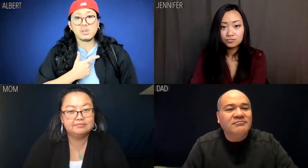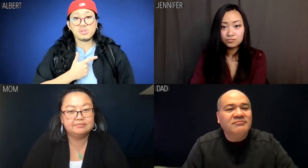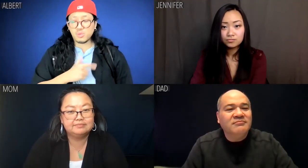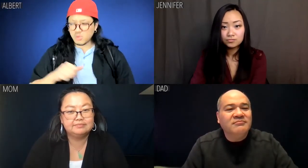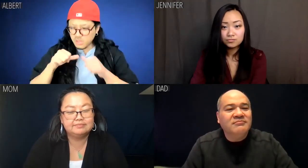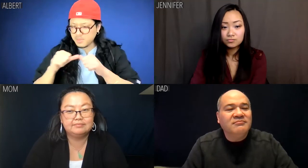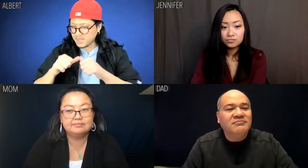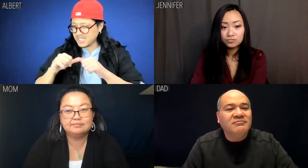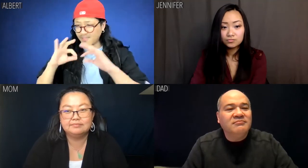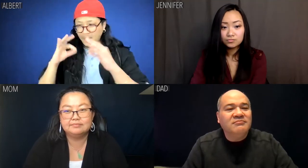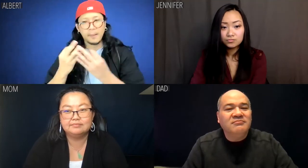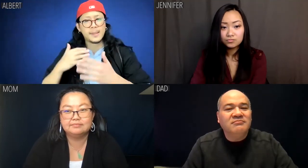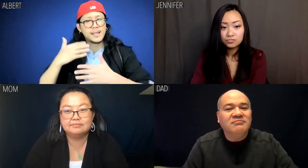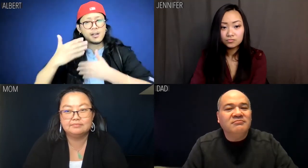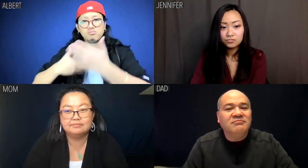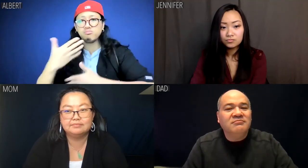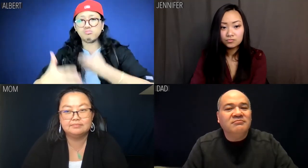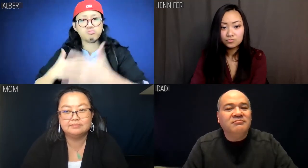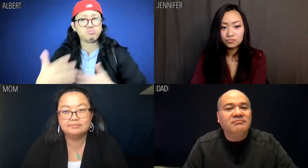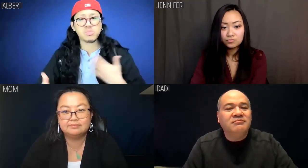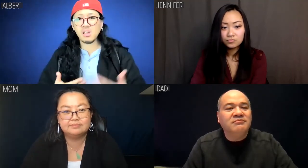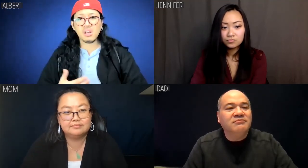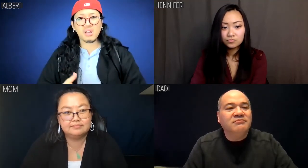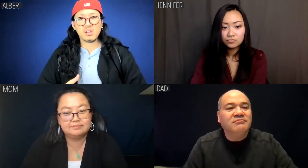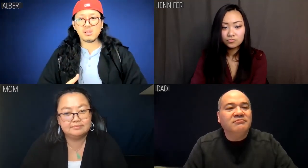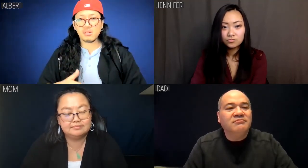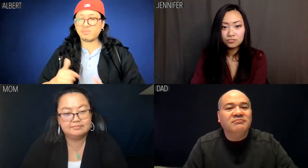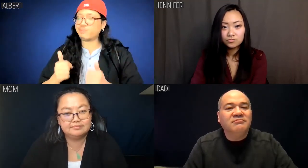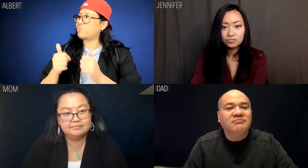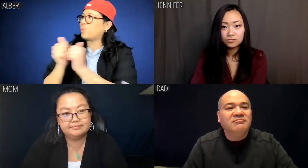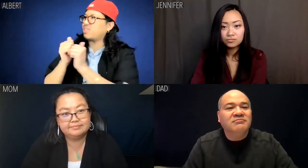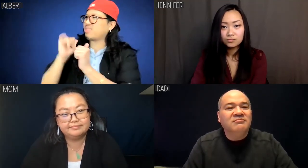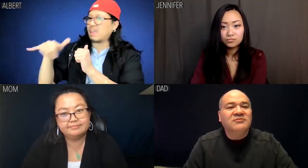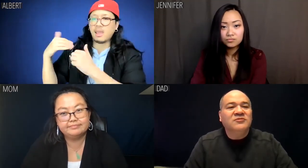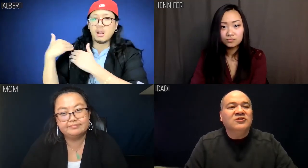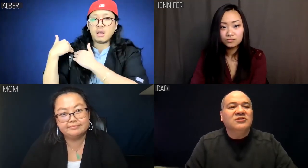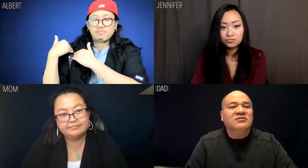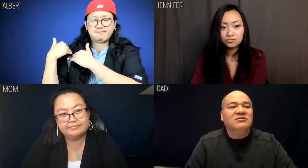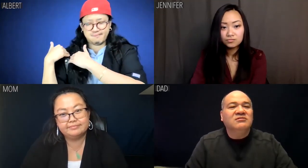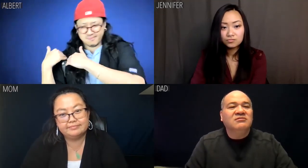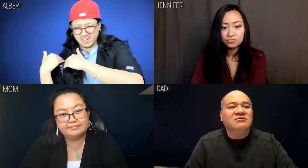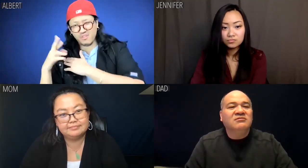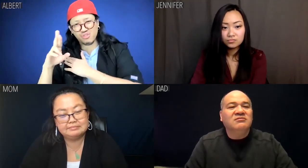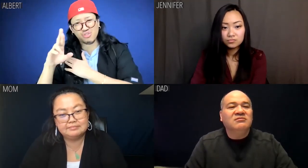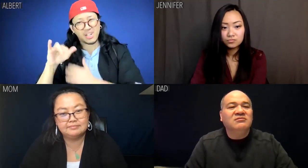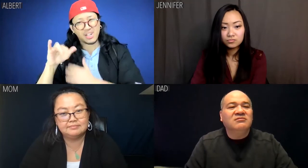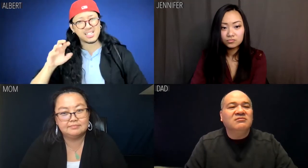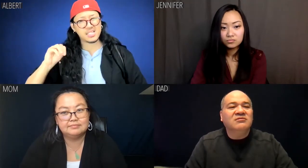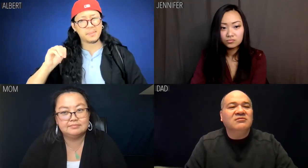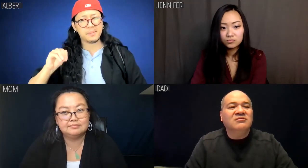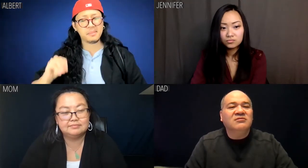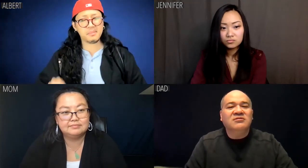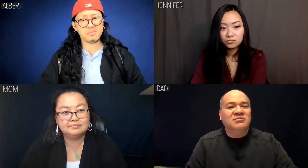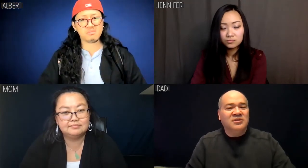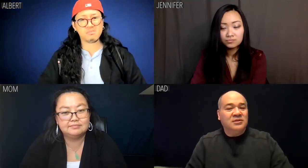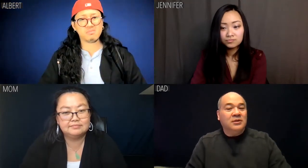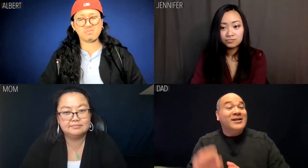To keep this family afloat while being weighed down by pervasive systemic racism.